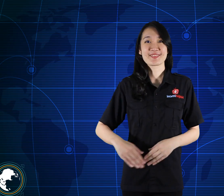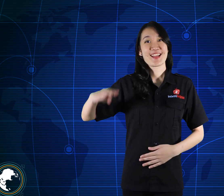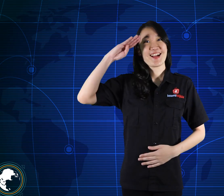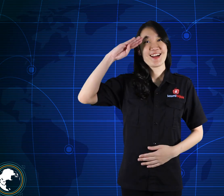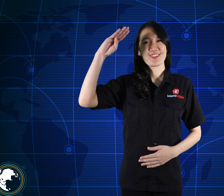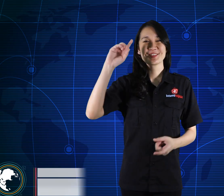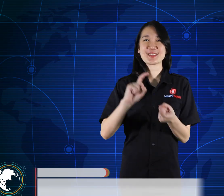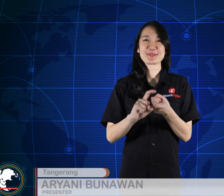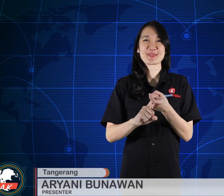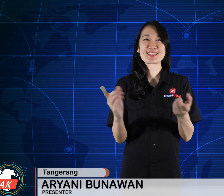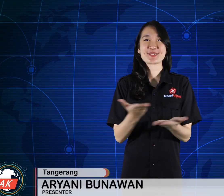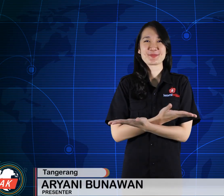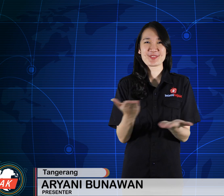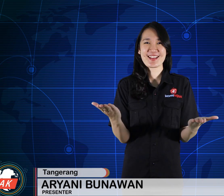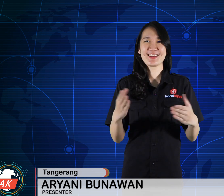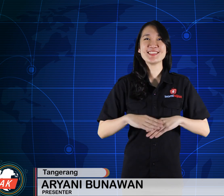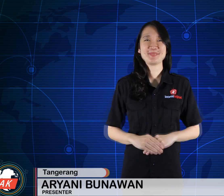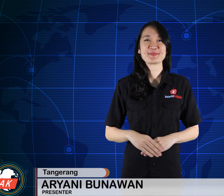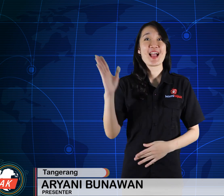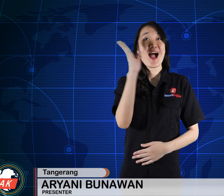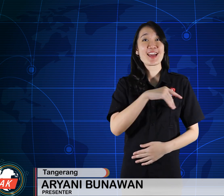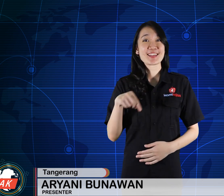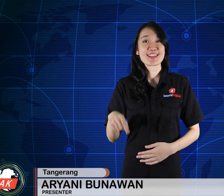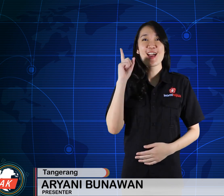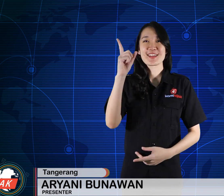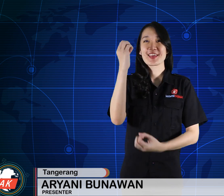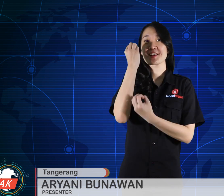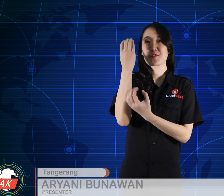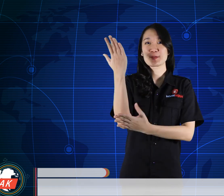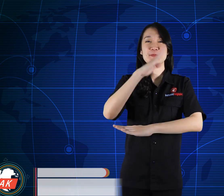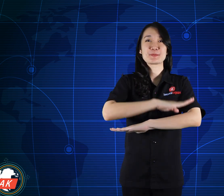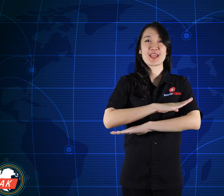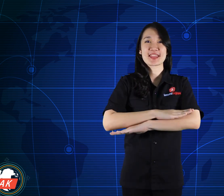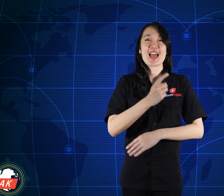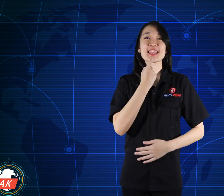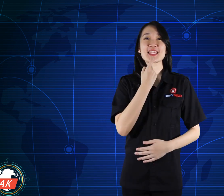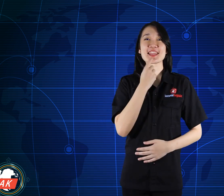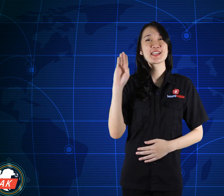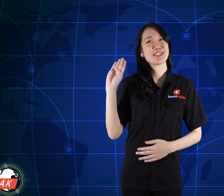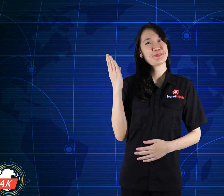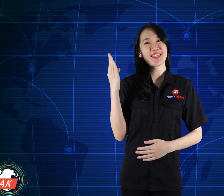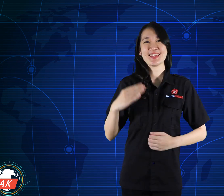Hello my friends. Today there is news information about SIBI.